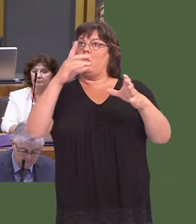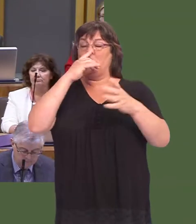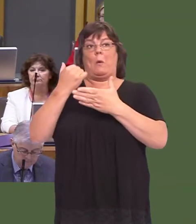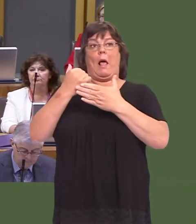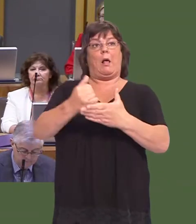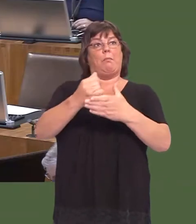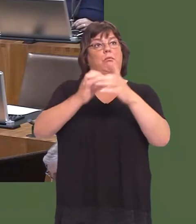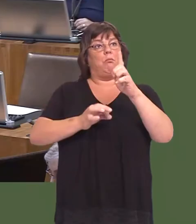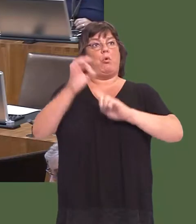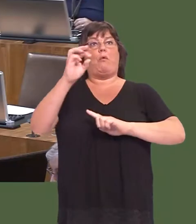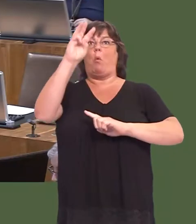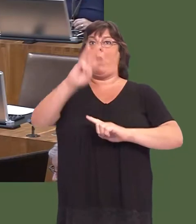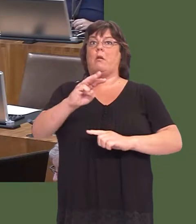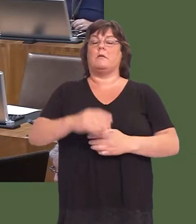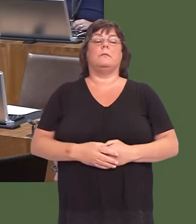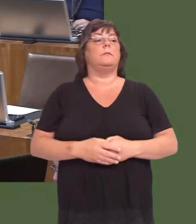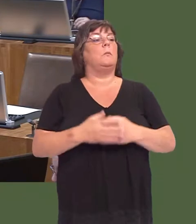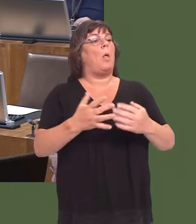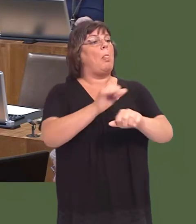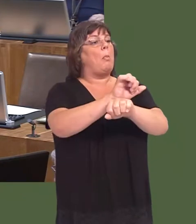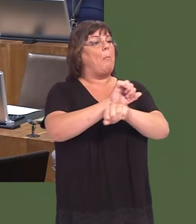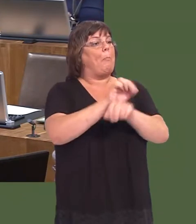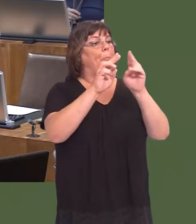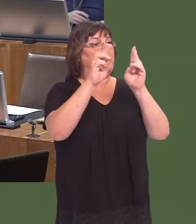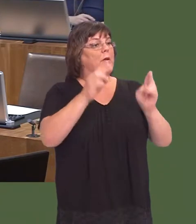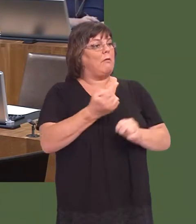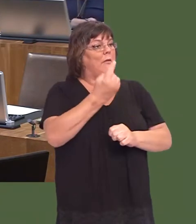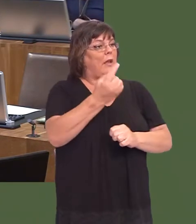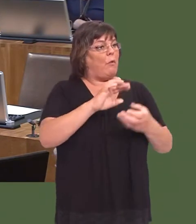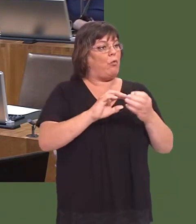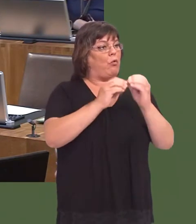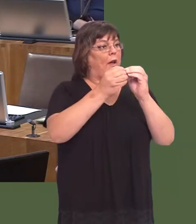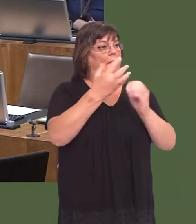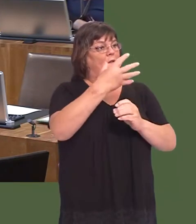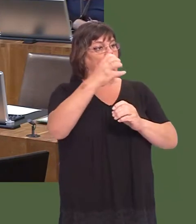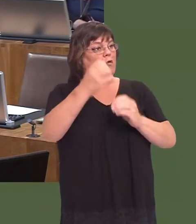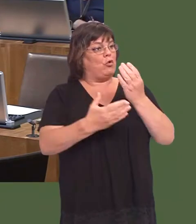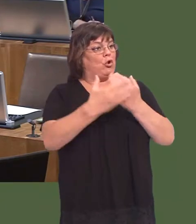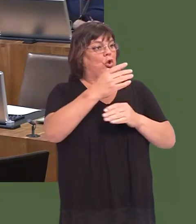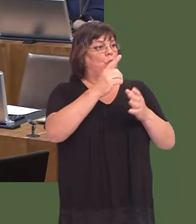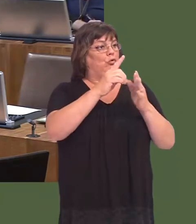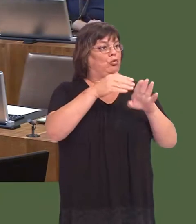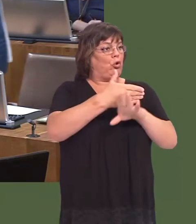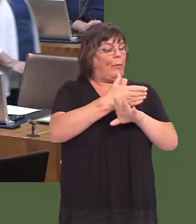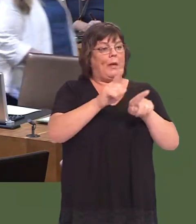Carwyn Jones: Well, the prison itself will create 500 local jobs and generate £11 million in revenue for the local economy.